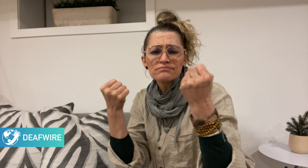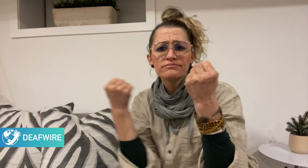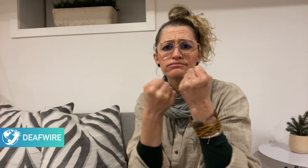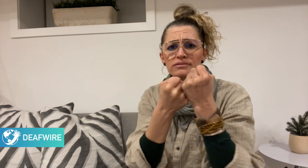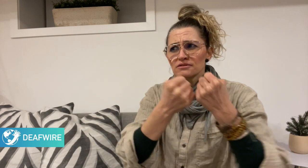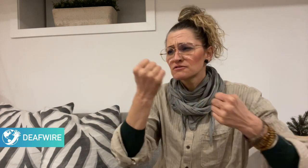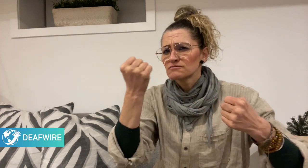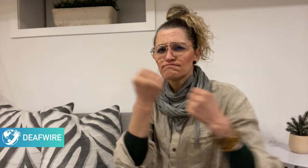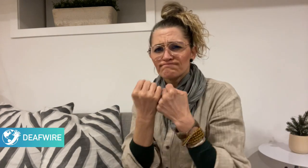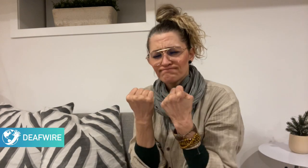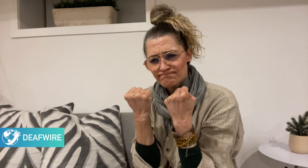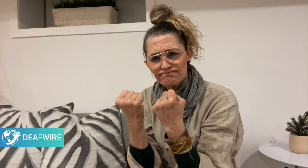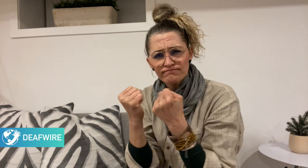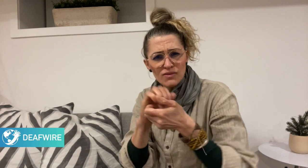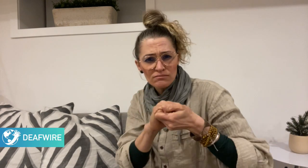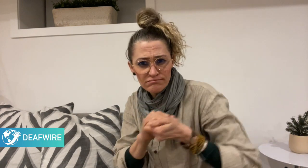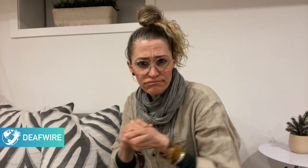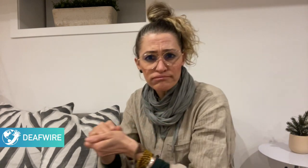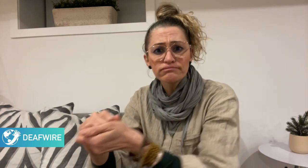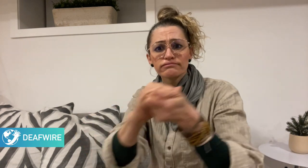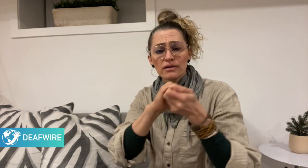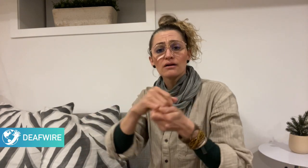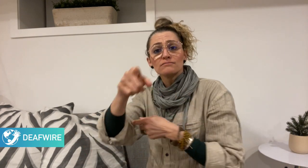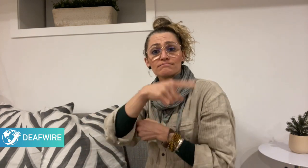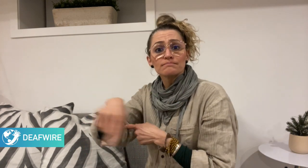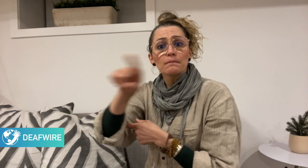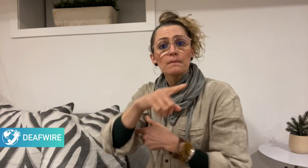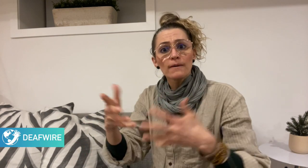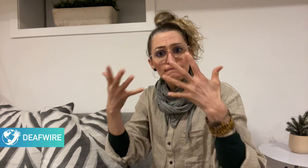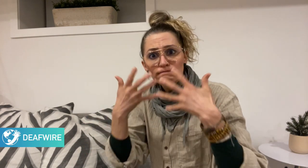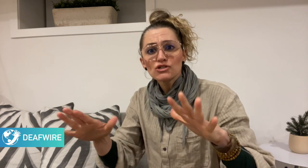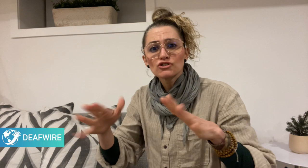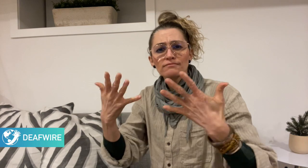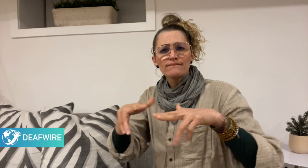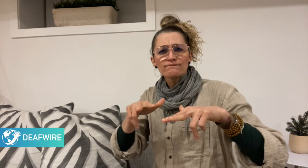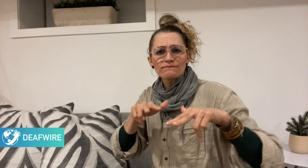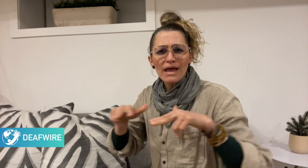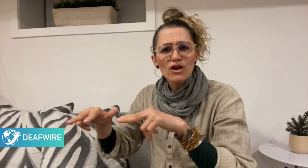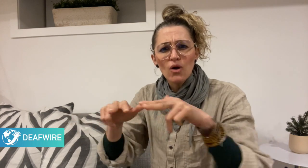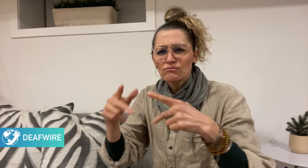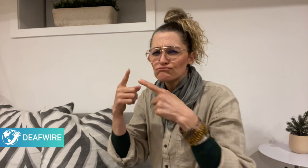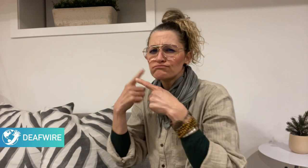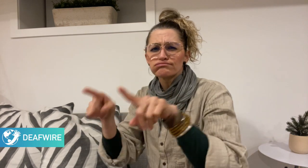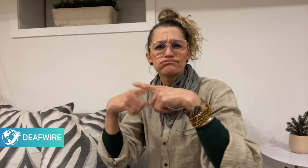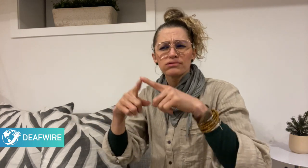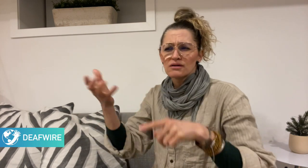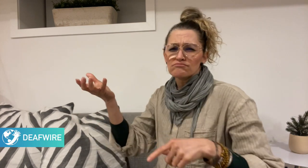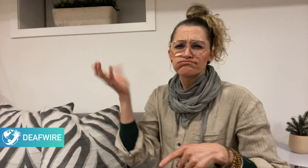different videos through various social media platforms,